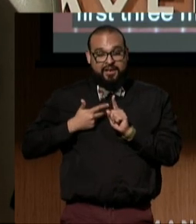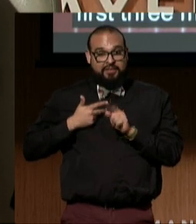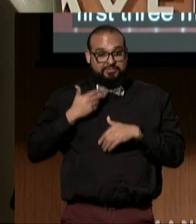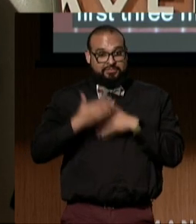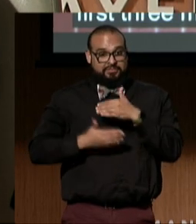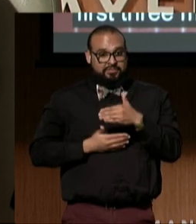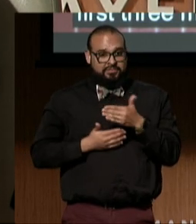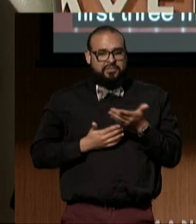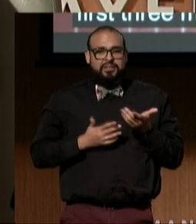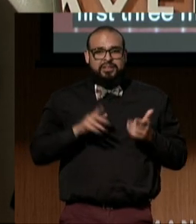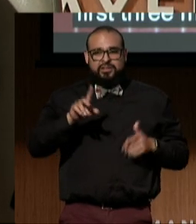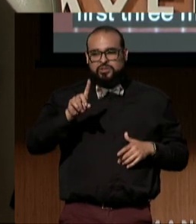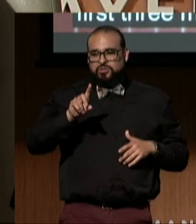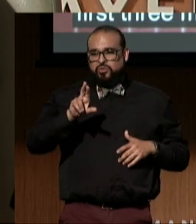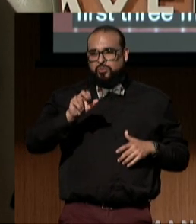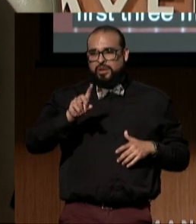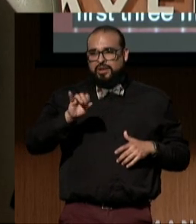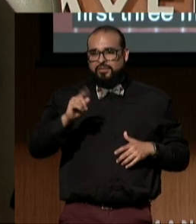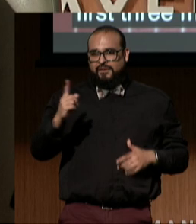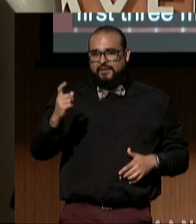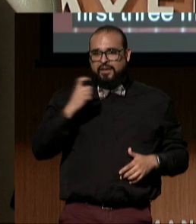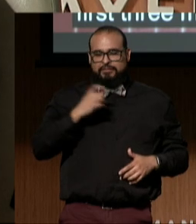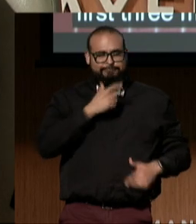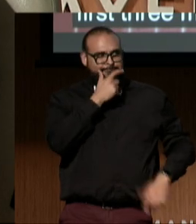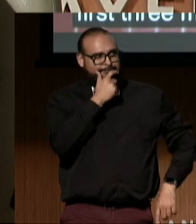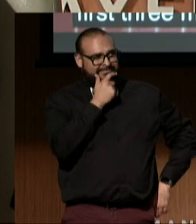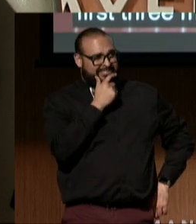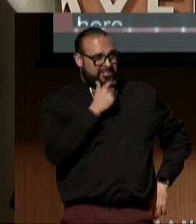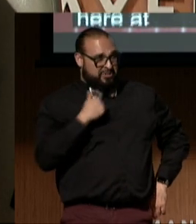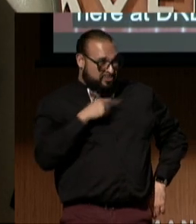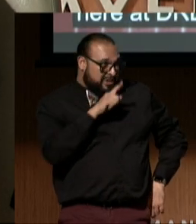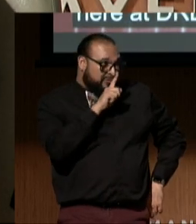with the question, "Do we really have to do this?"